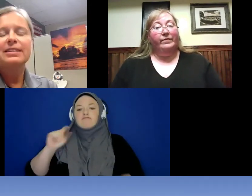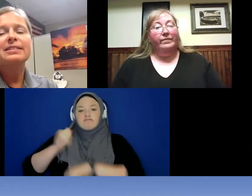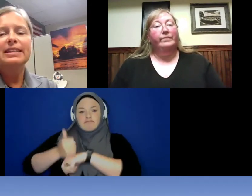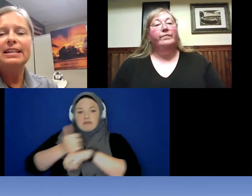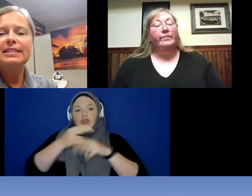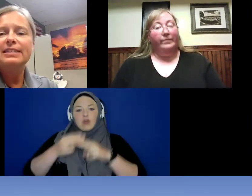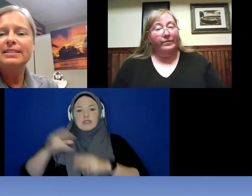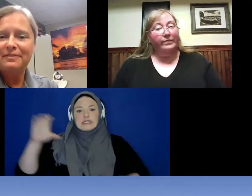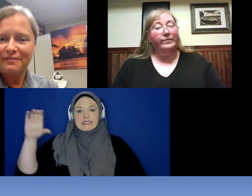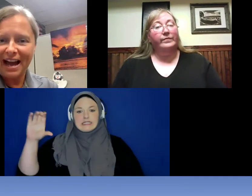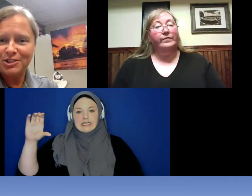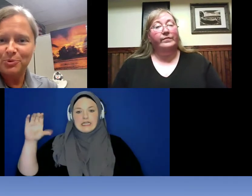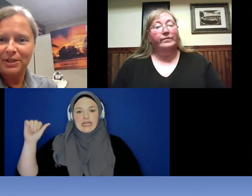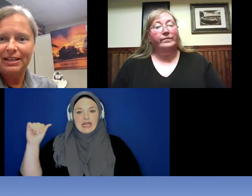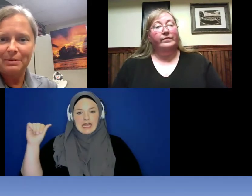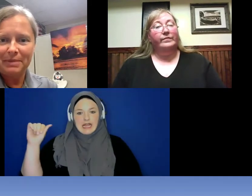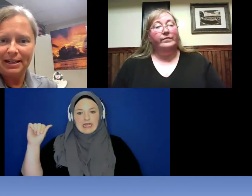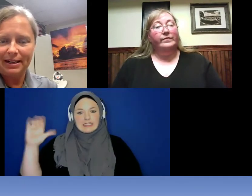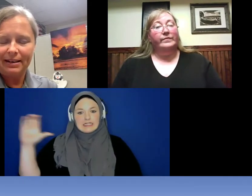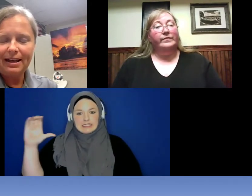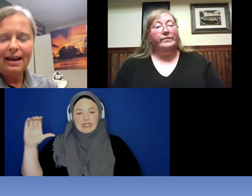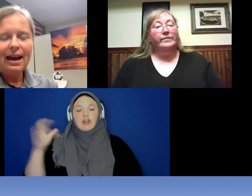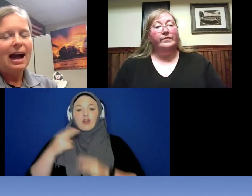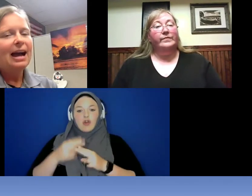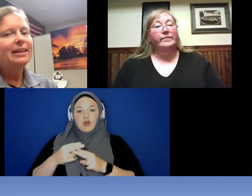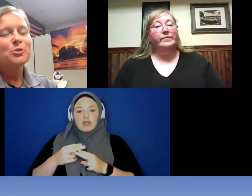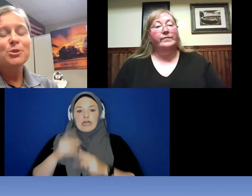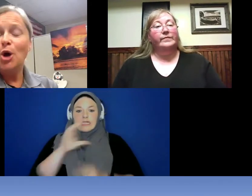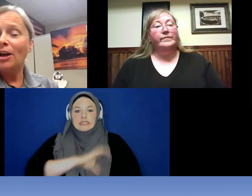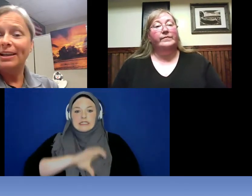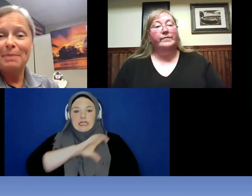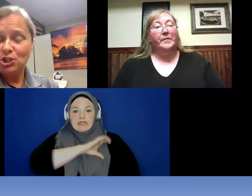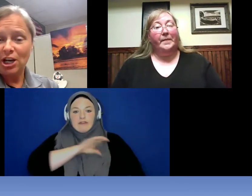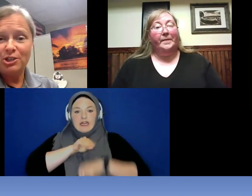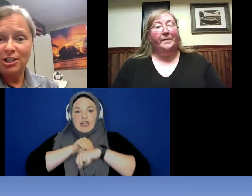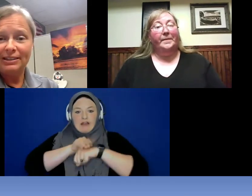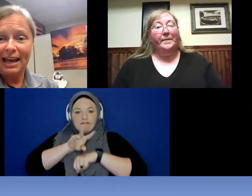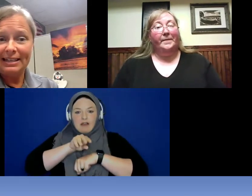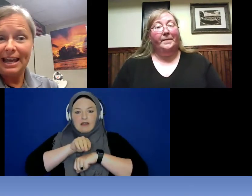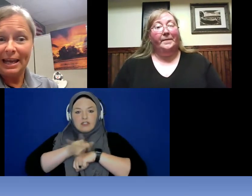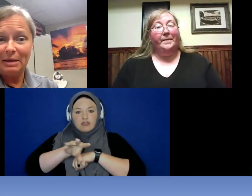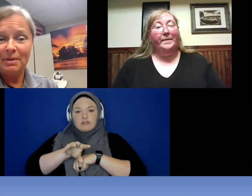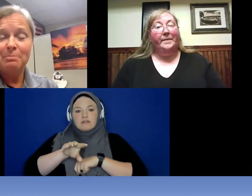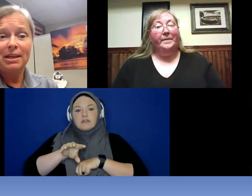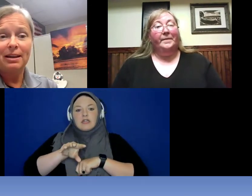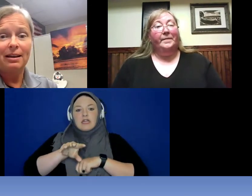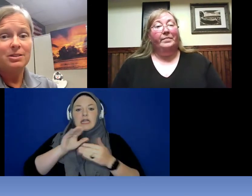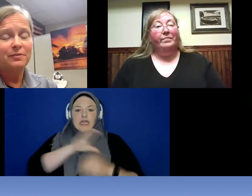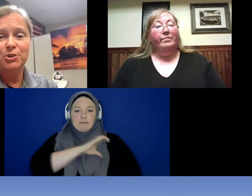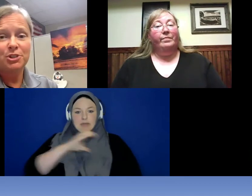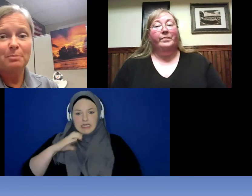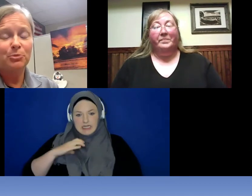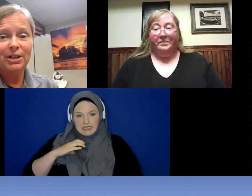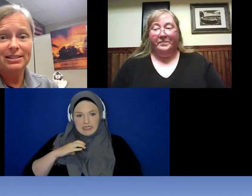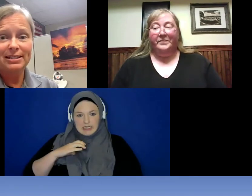a citizens advisory committee . I know they are talking about changing that name because for some reason